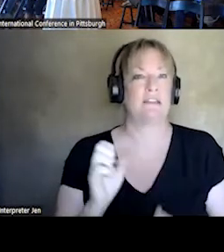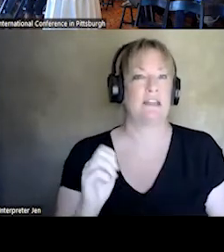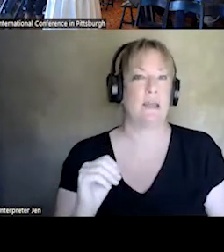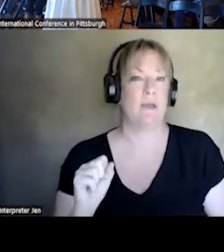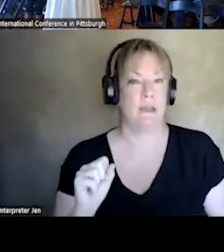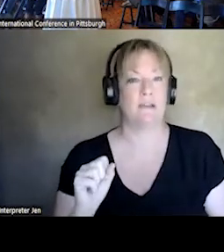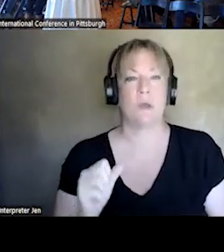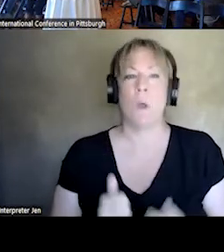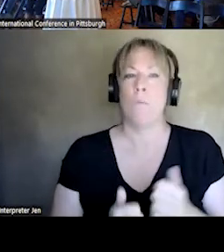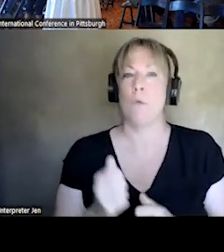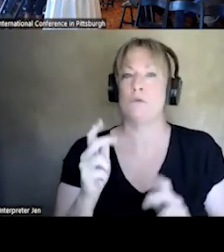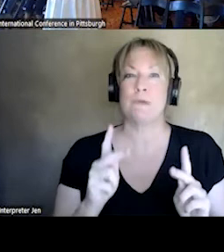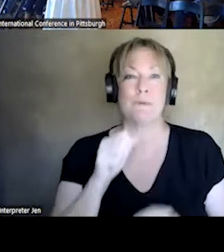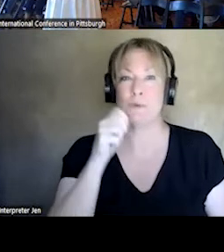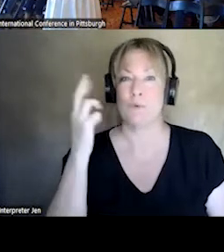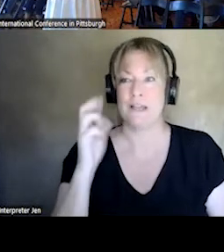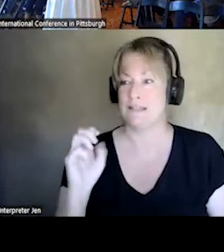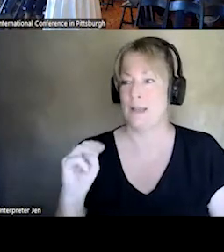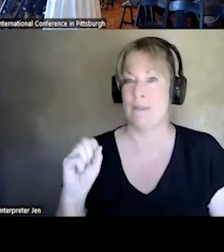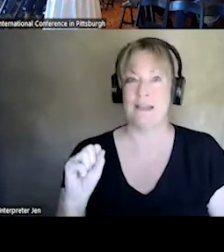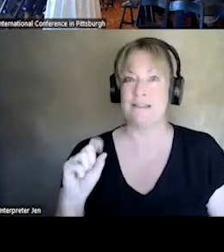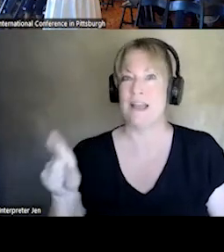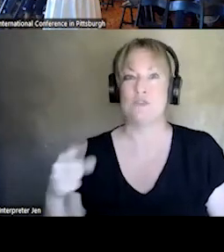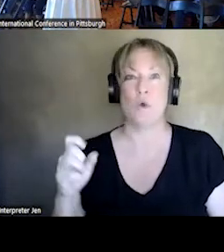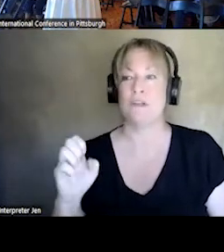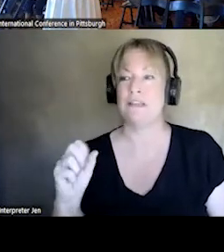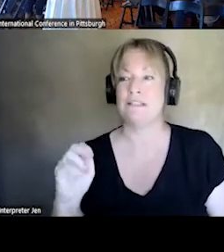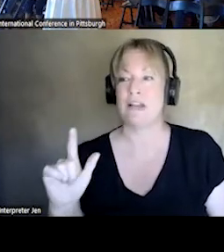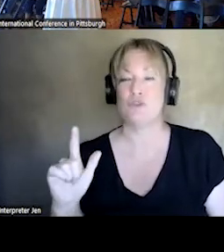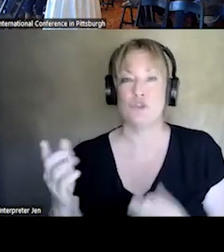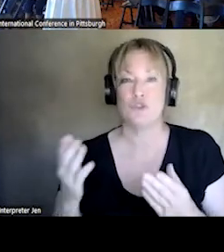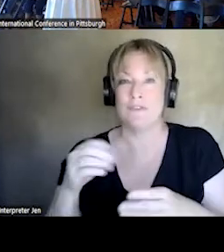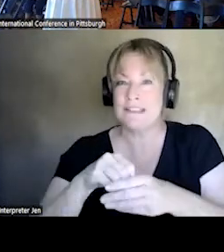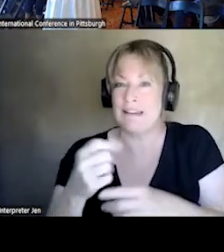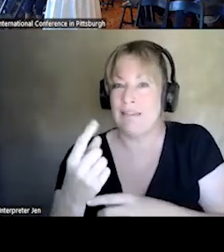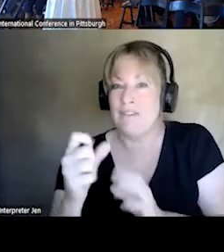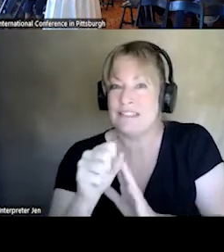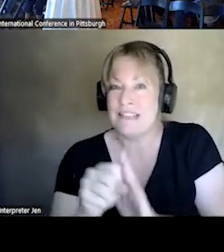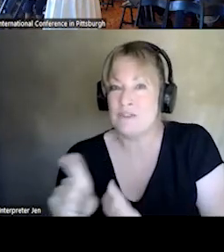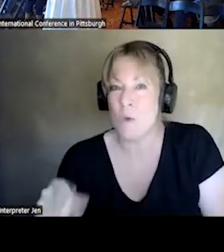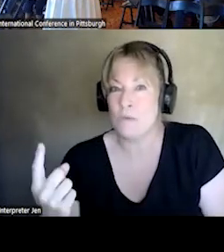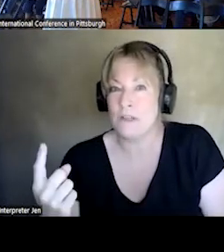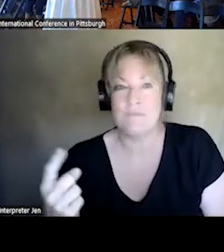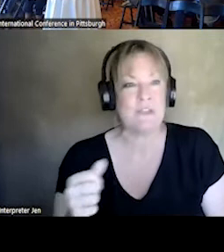MOST DON'T REALIZE, EMS IS AN ESSENTIAL SERVICE IN 11 STATES. DON'T GET ANY TAX BASED FUNDING IN